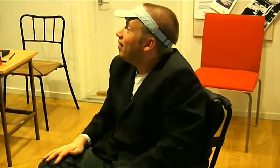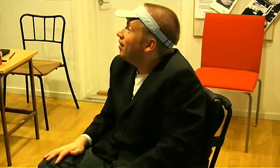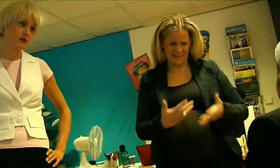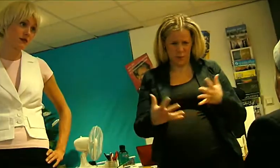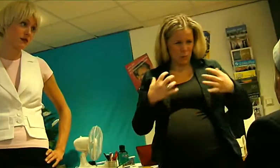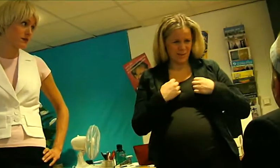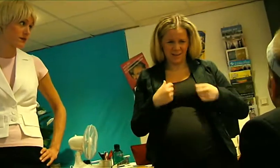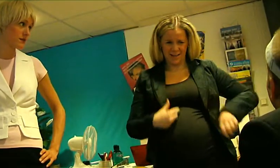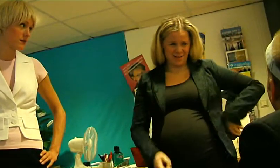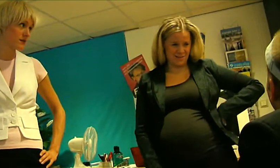I am not colonised.